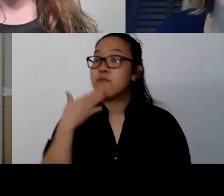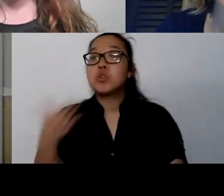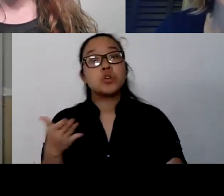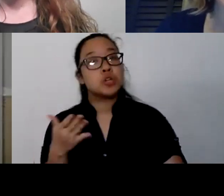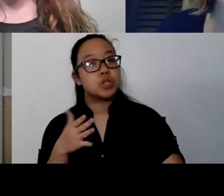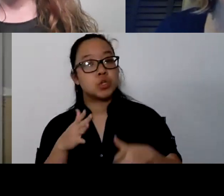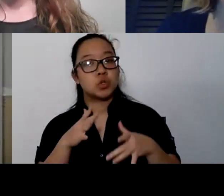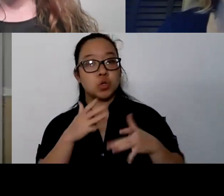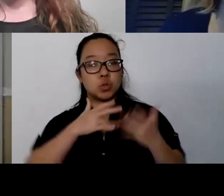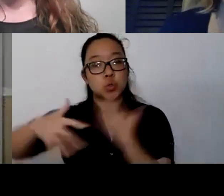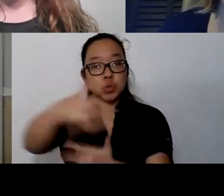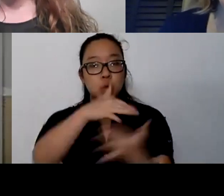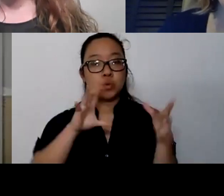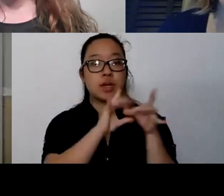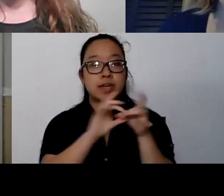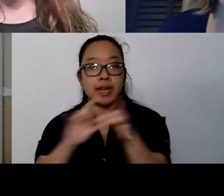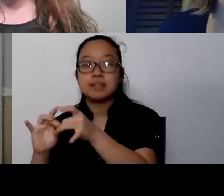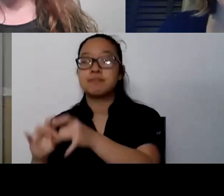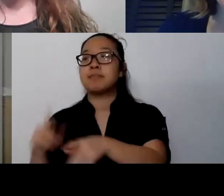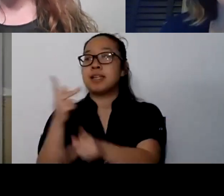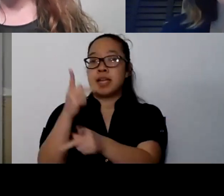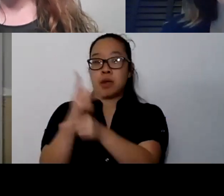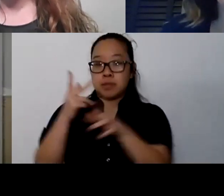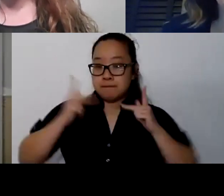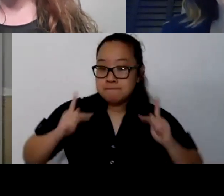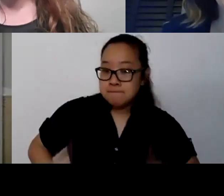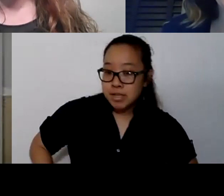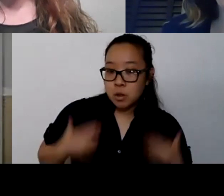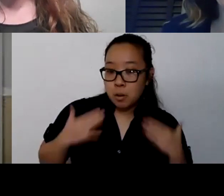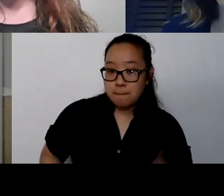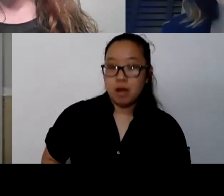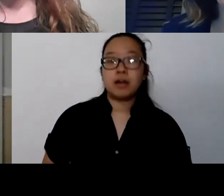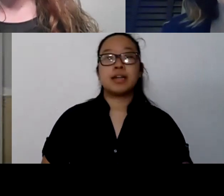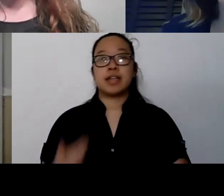They take good care of their physical wellbeing. They are creative, they have outlets for things.